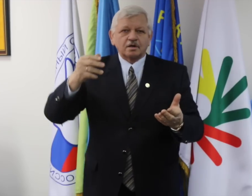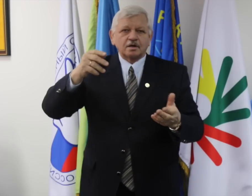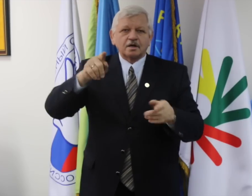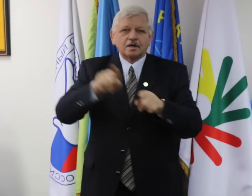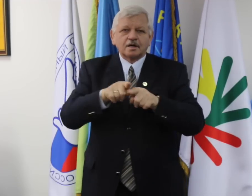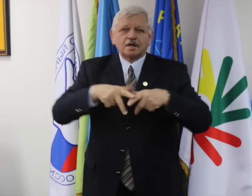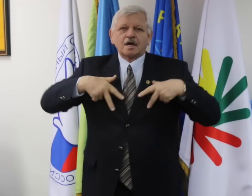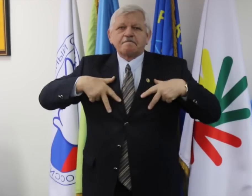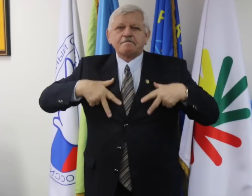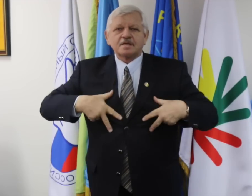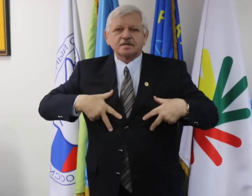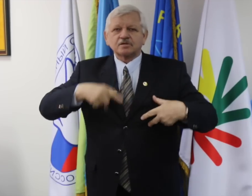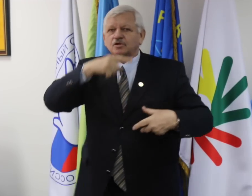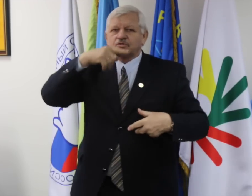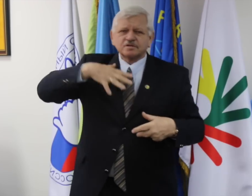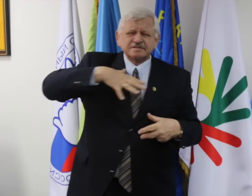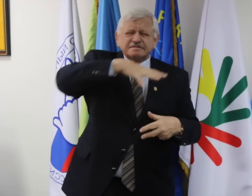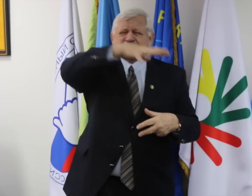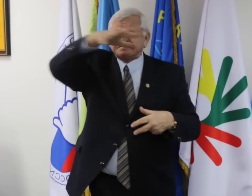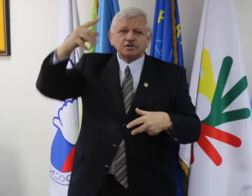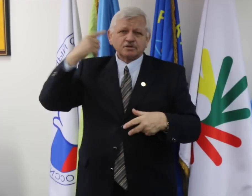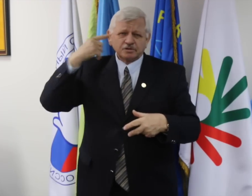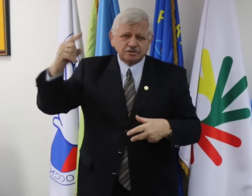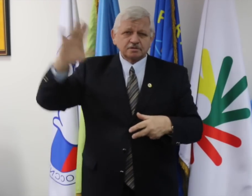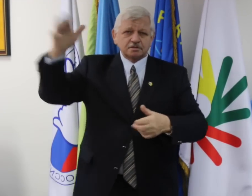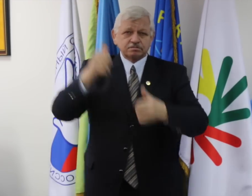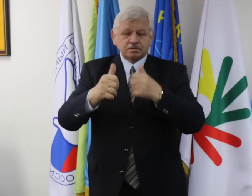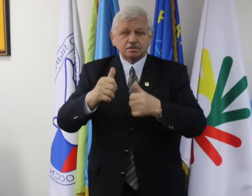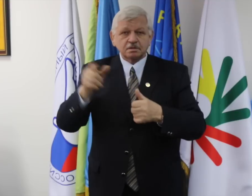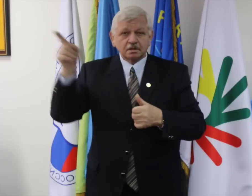were only in the position of giving advices